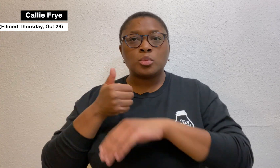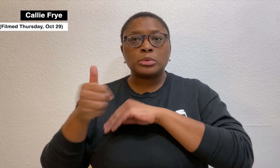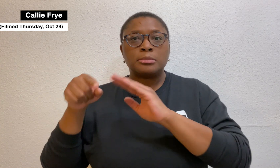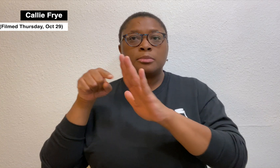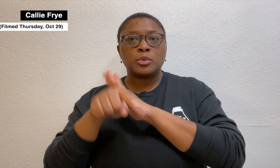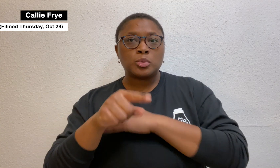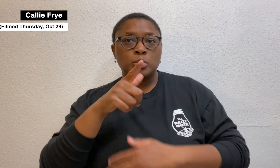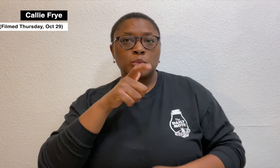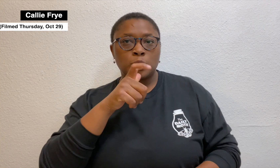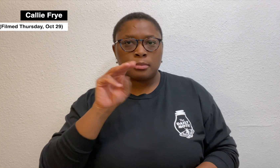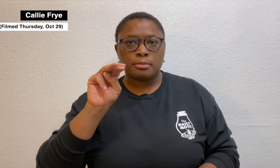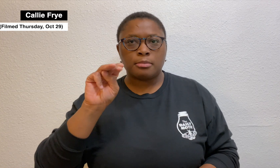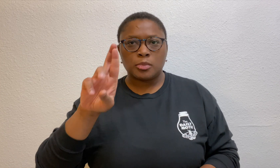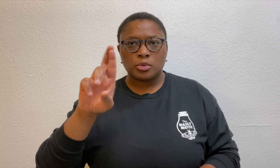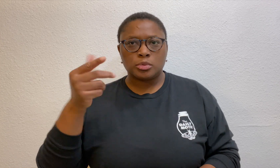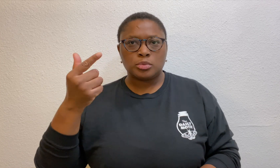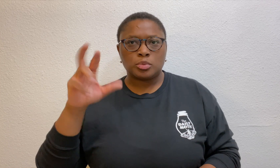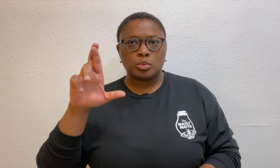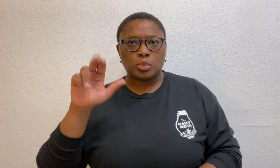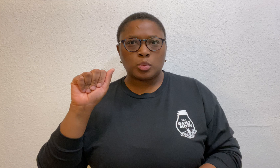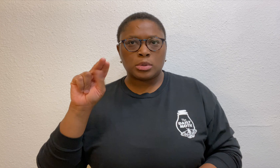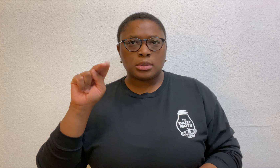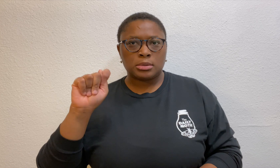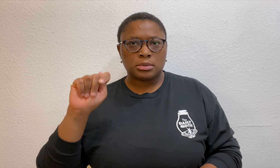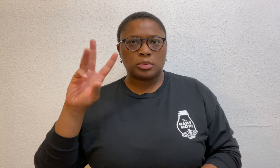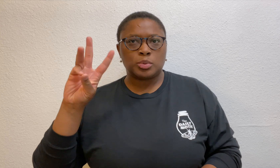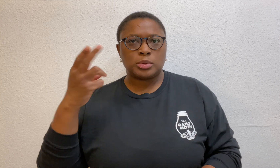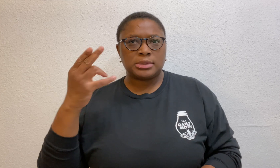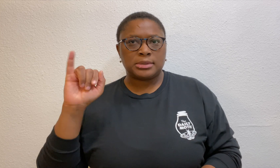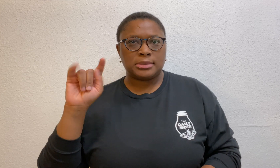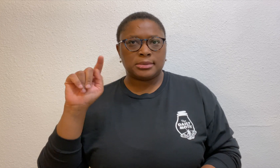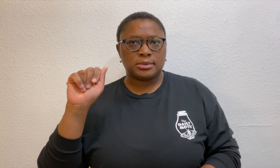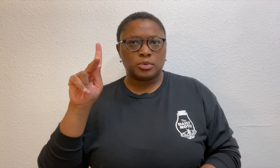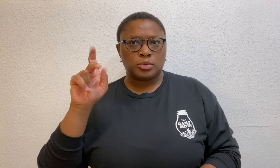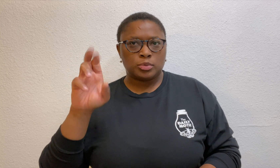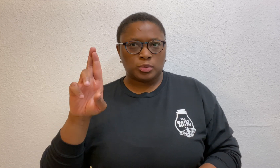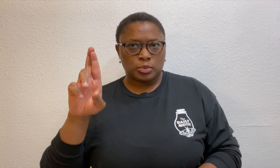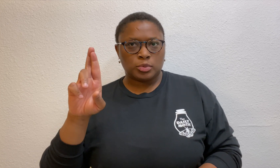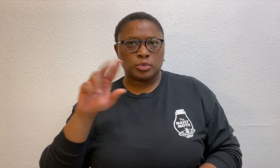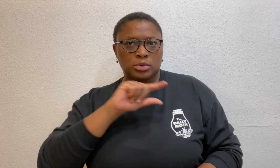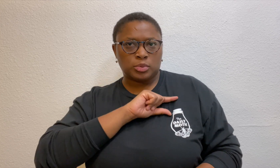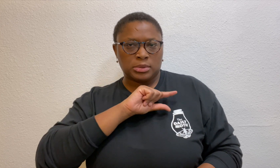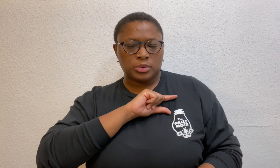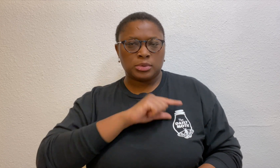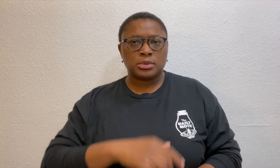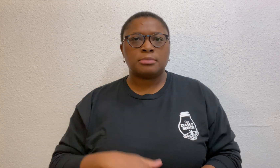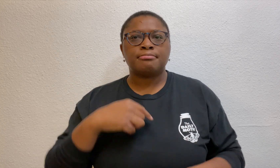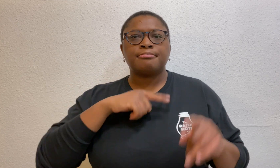He is accused of murdering Mr. Grant Whitaker.